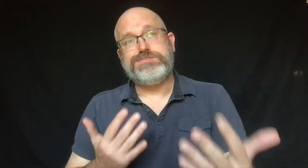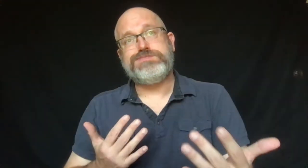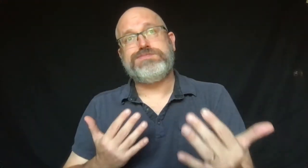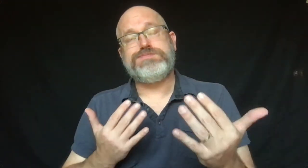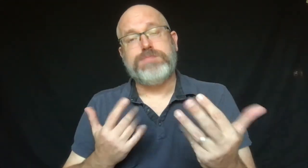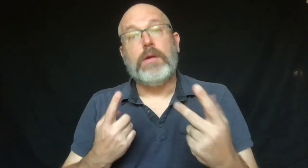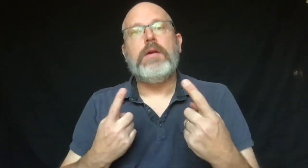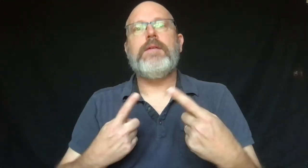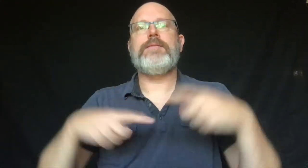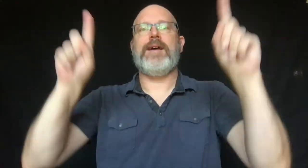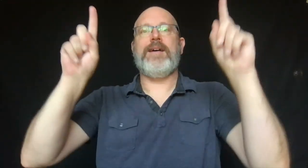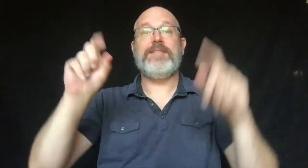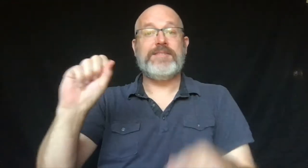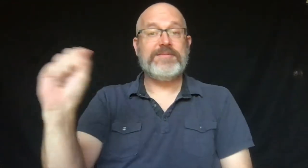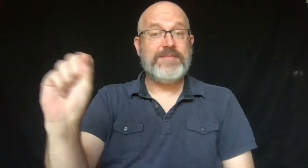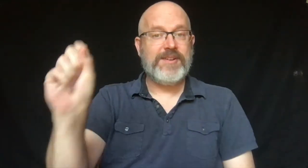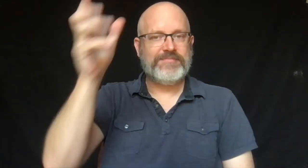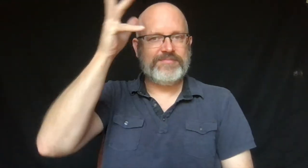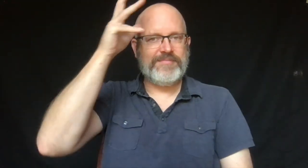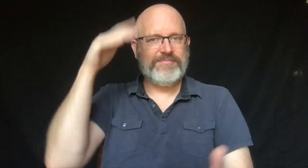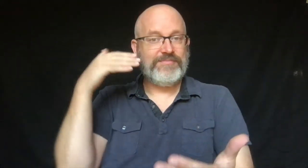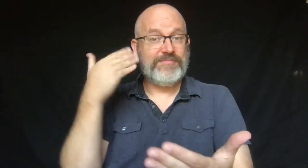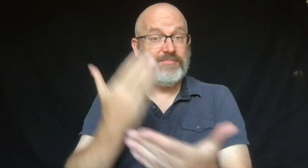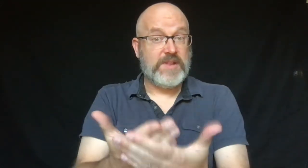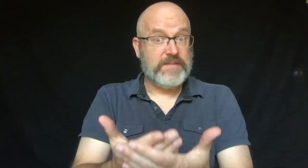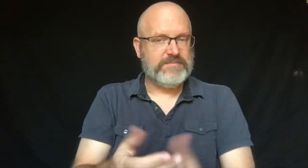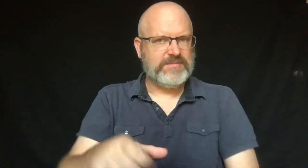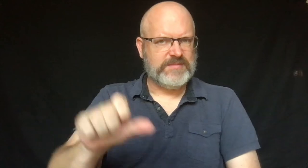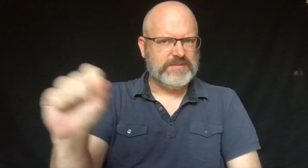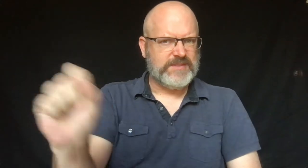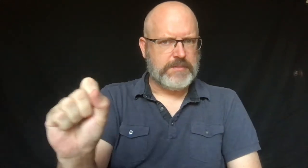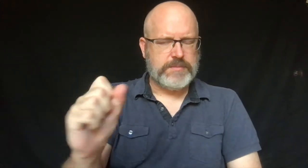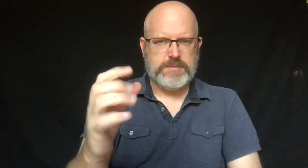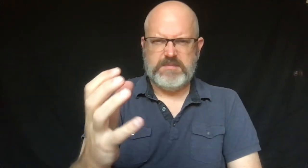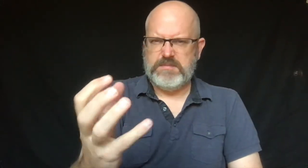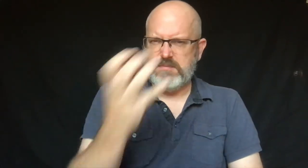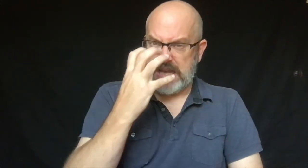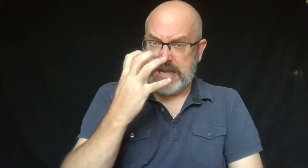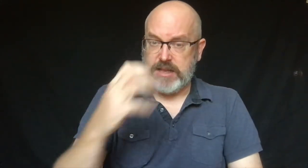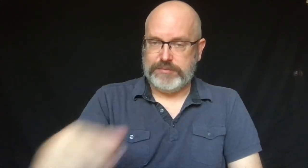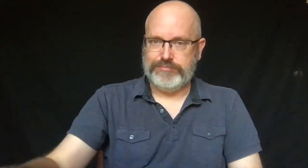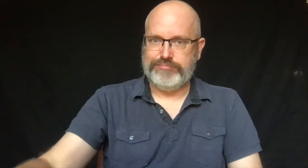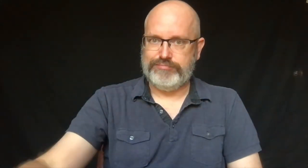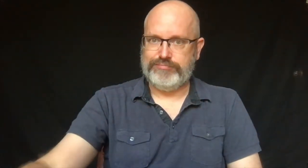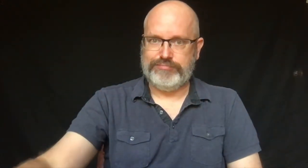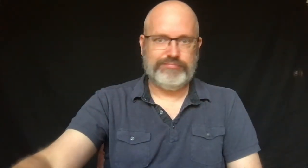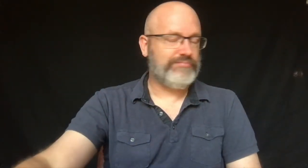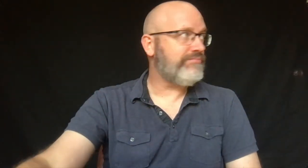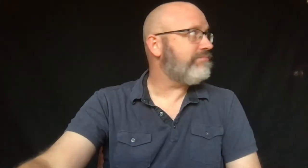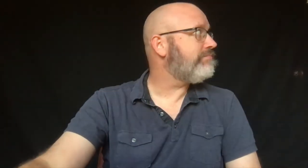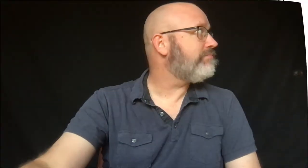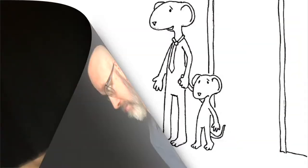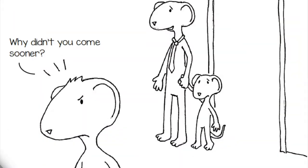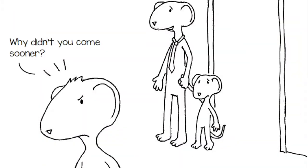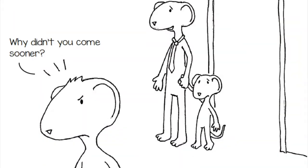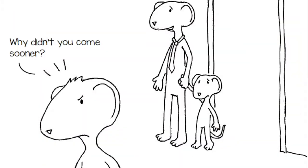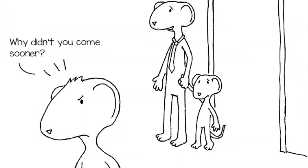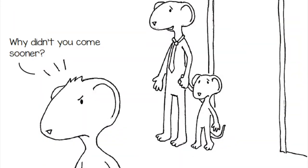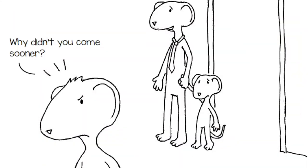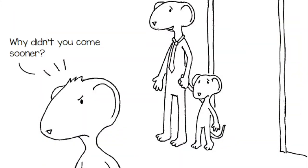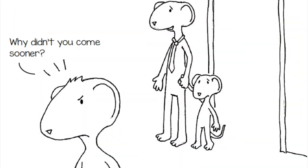After a long time, Sam's dad came. Sam was mad.